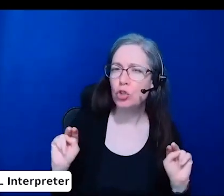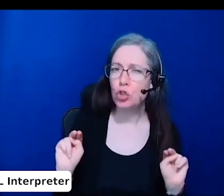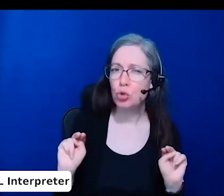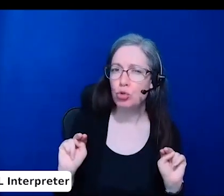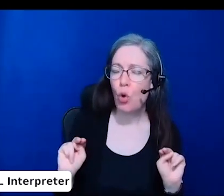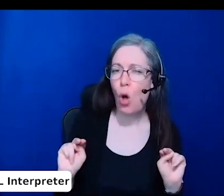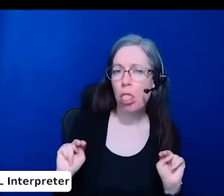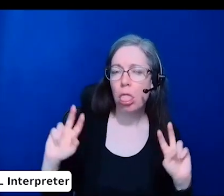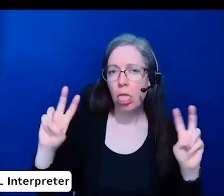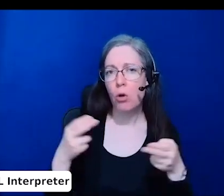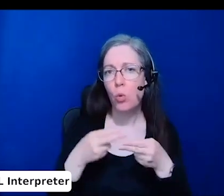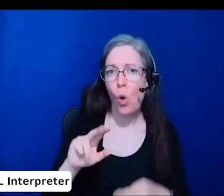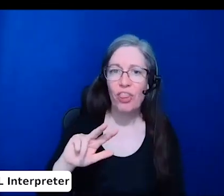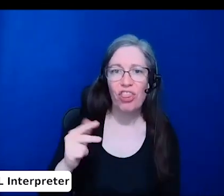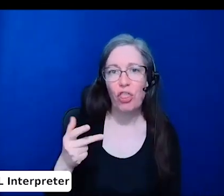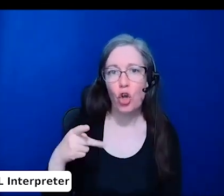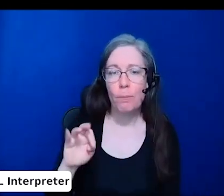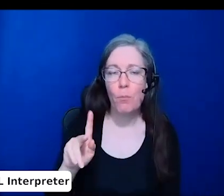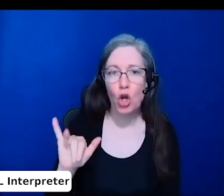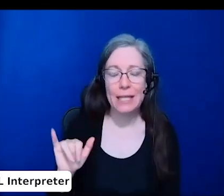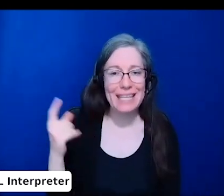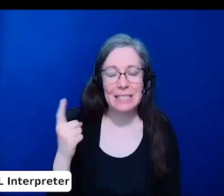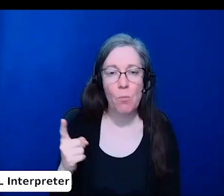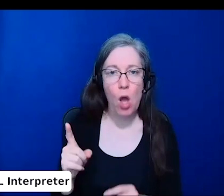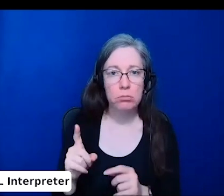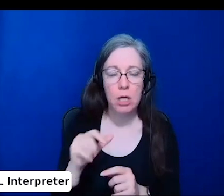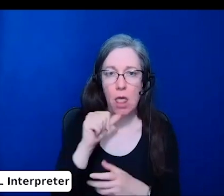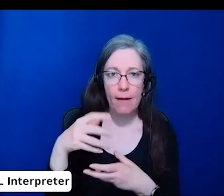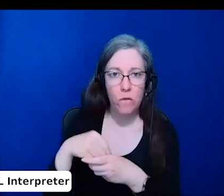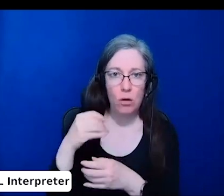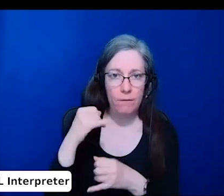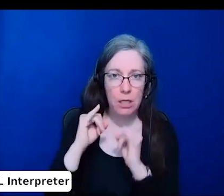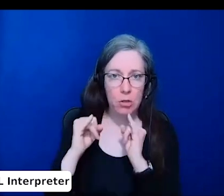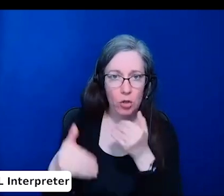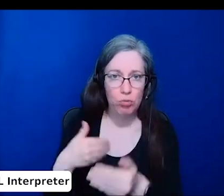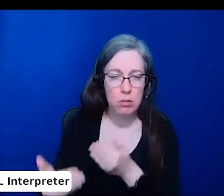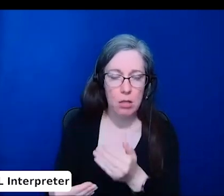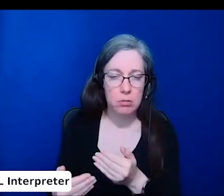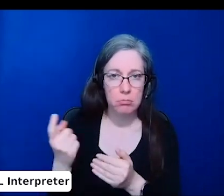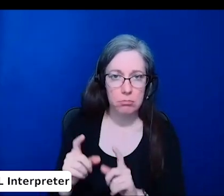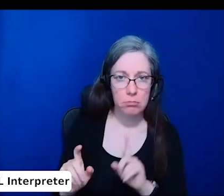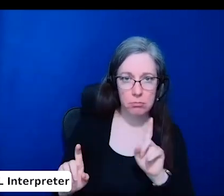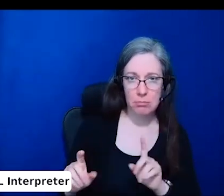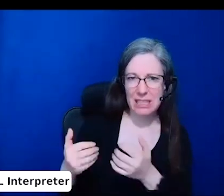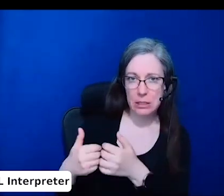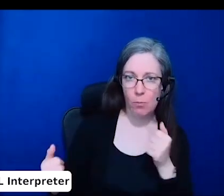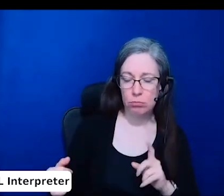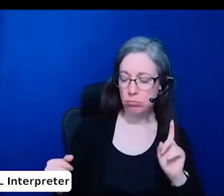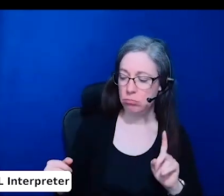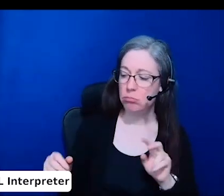This third party should collect feedback as soon after the interview is possible while the experience is still fresh in the interviewer's mind.